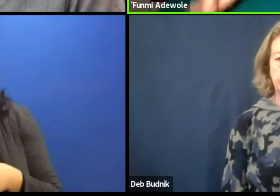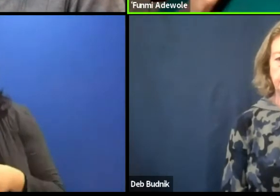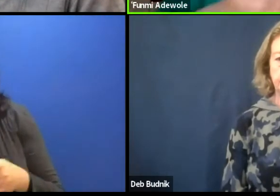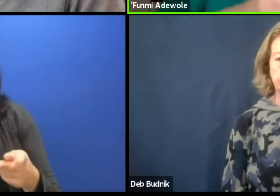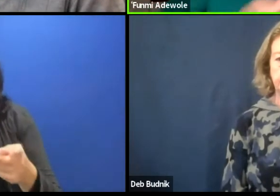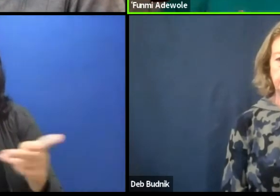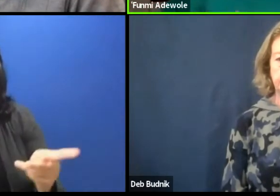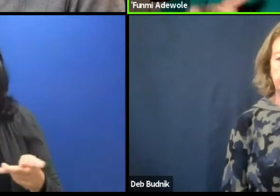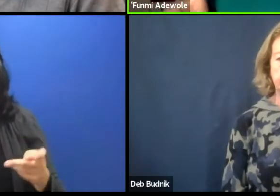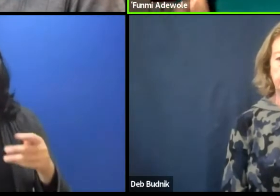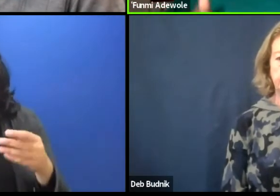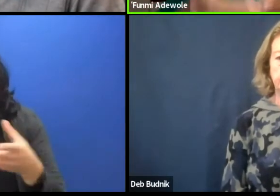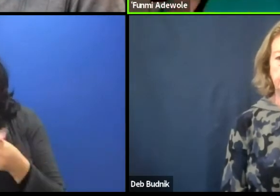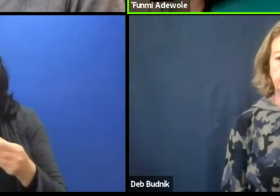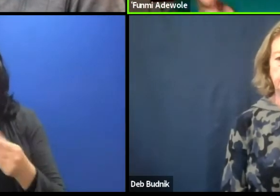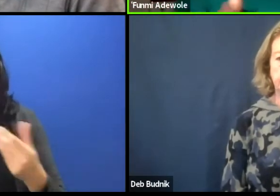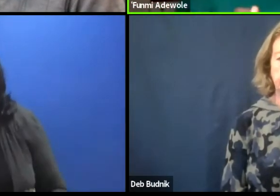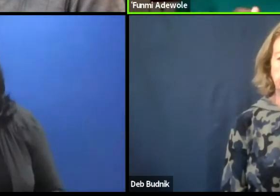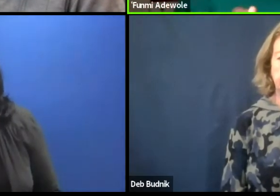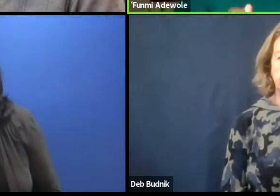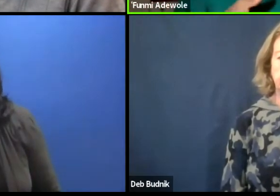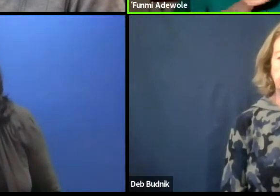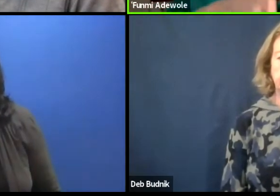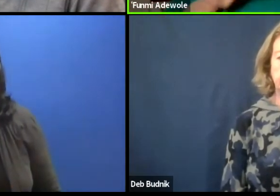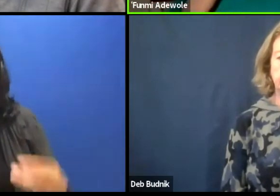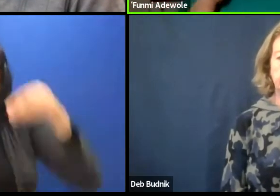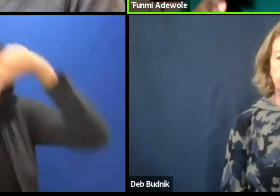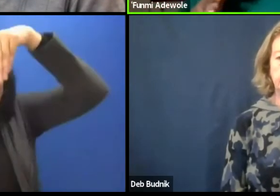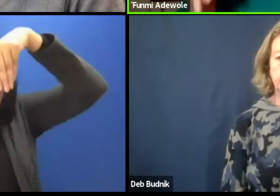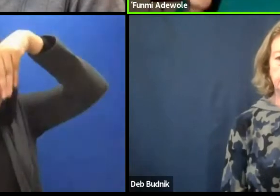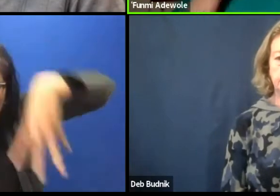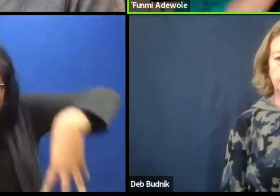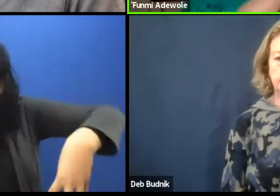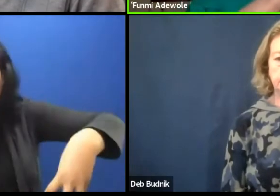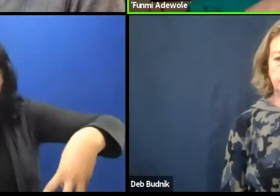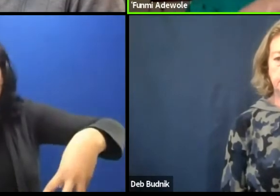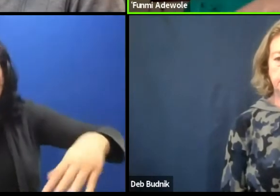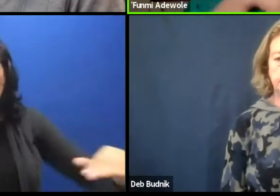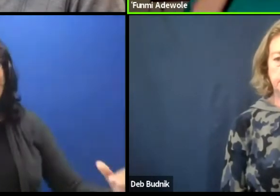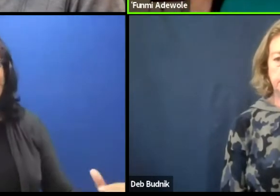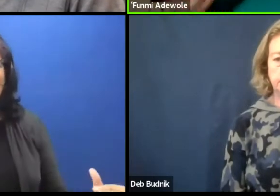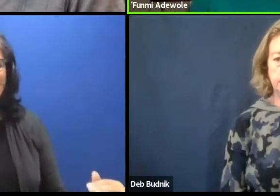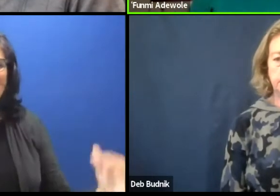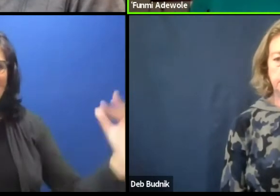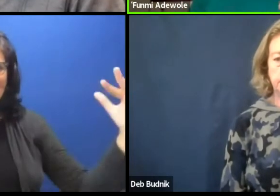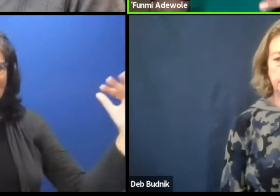You know what I mean, let's take it out of that hierarchy. Let's put it into a space where we can have